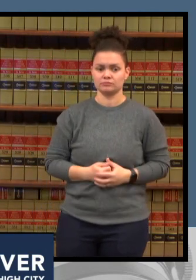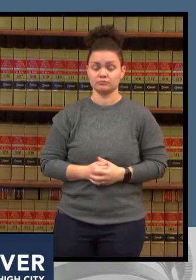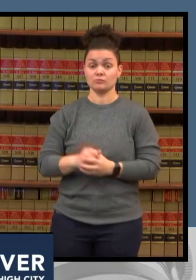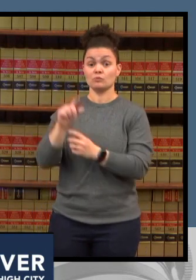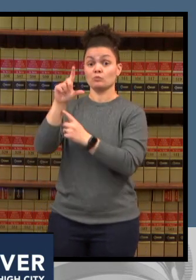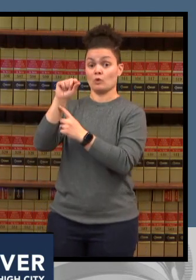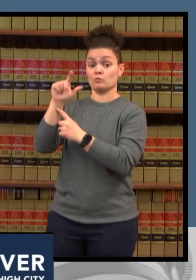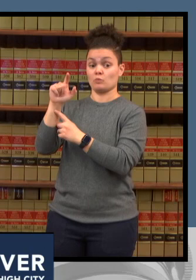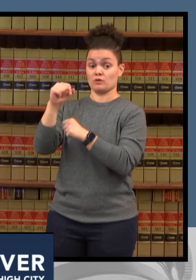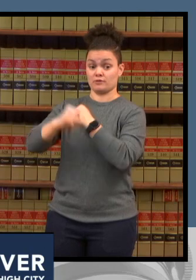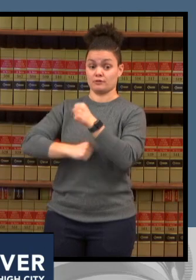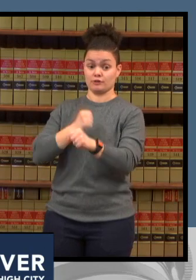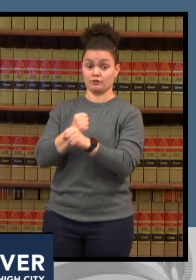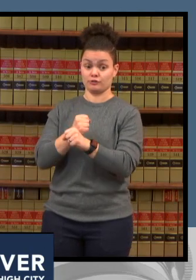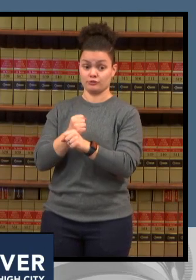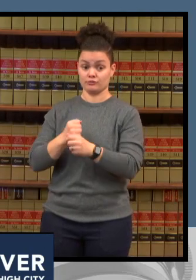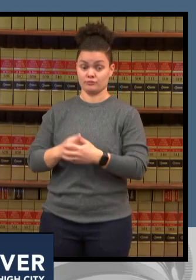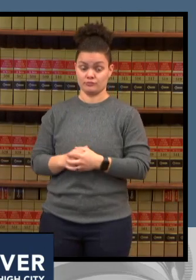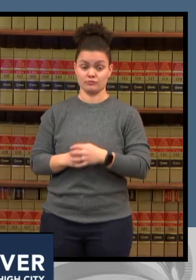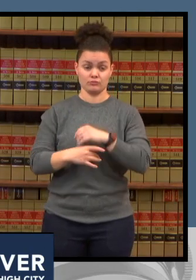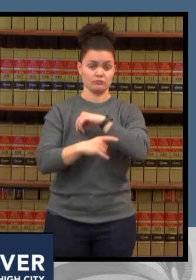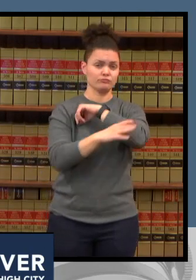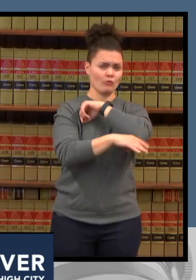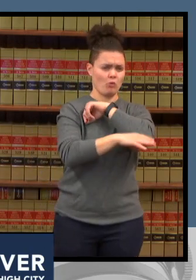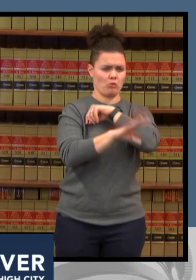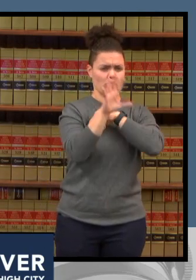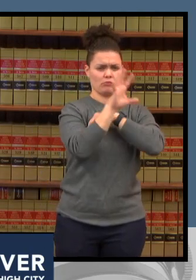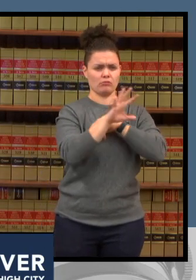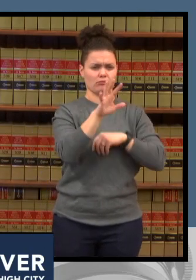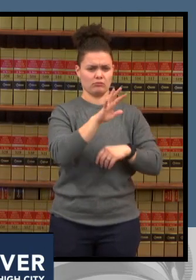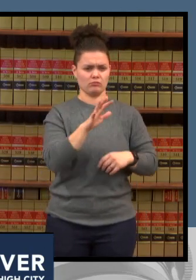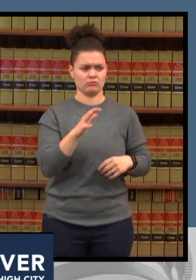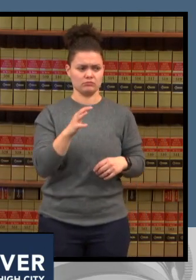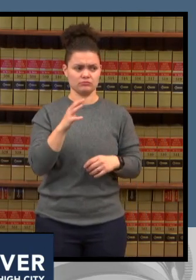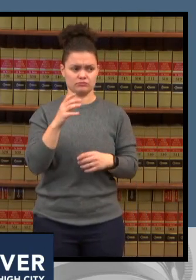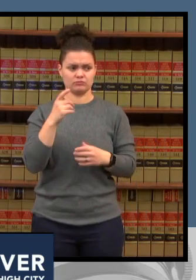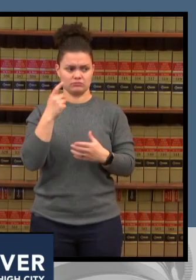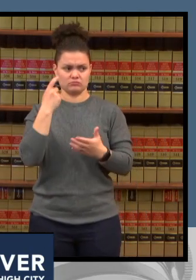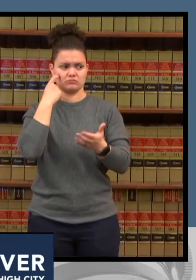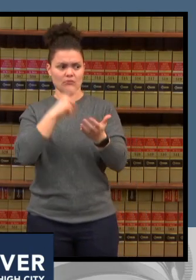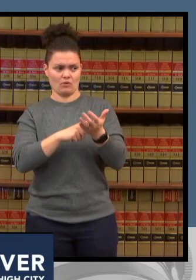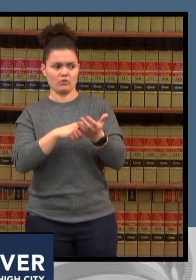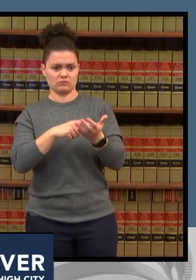who are coming to our emergency departments with acute behavioral health crises so uh that